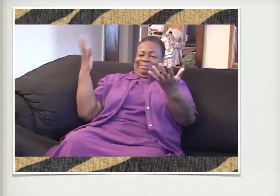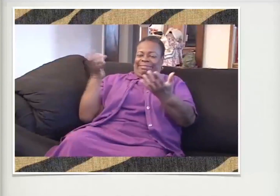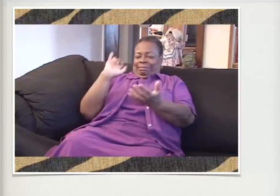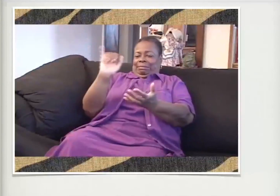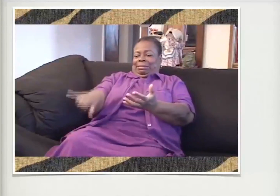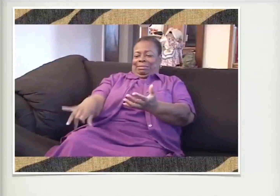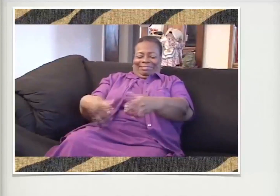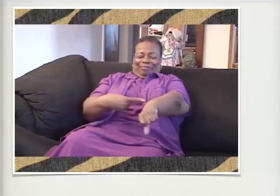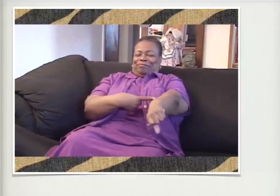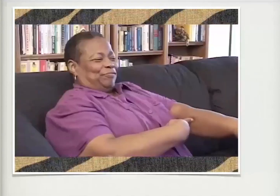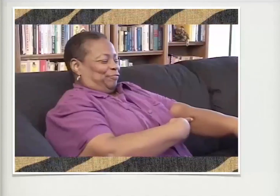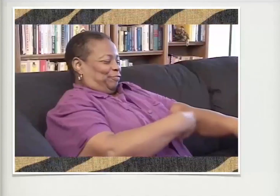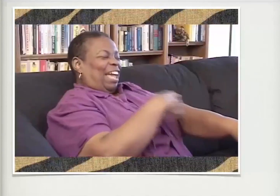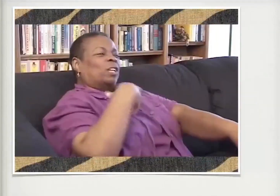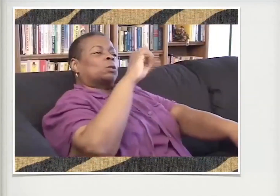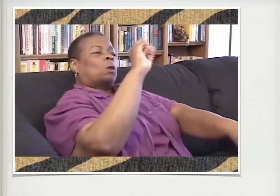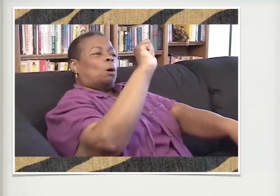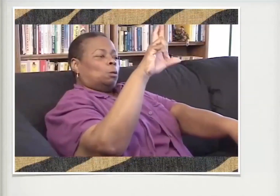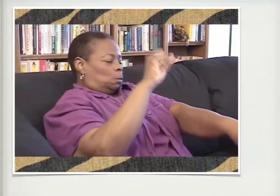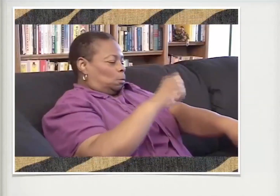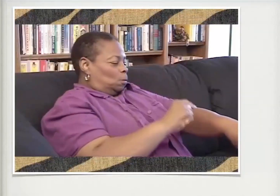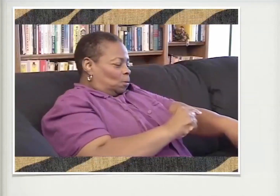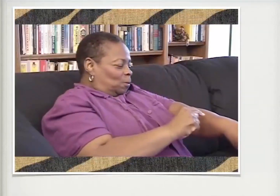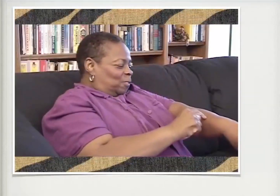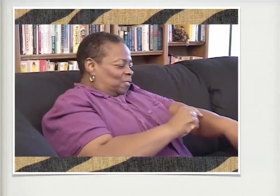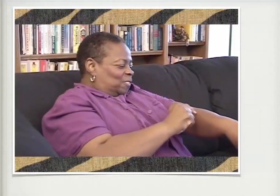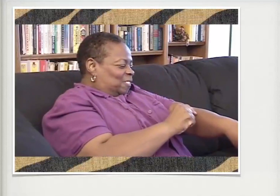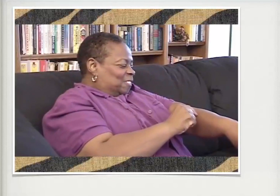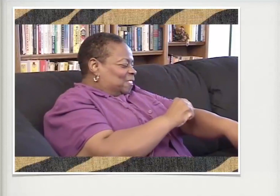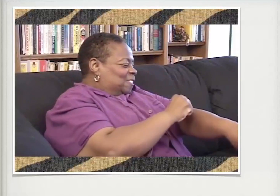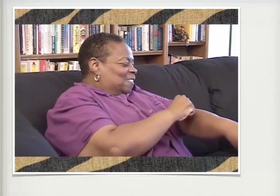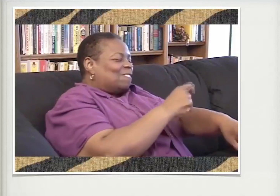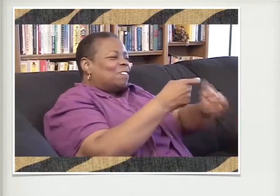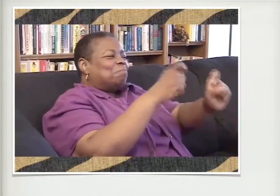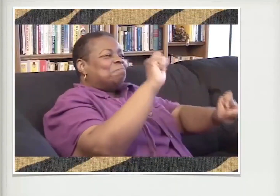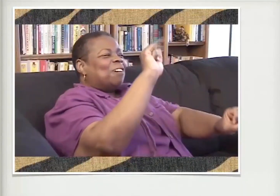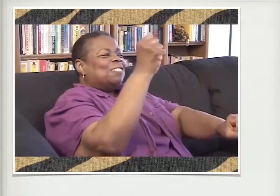somebody of a different race, was me. And I've got the scars to prove it still